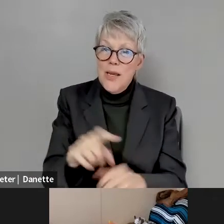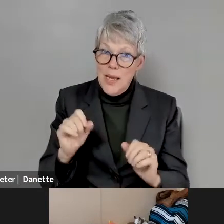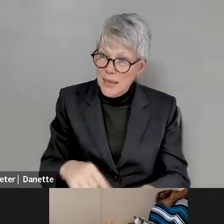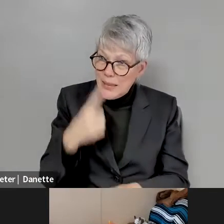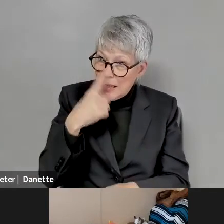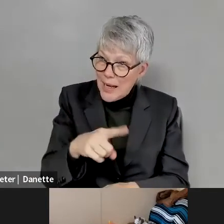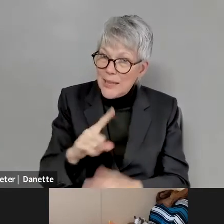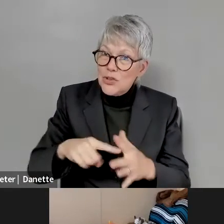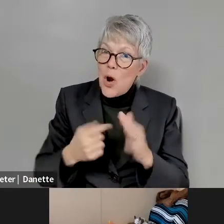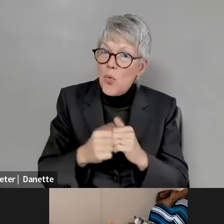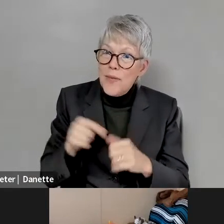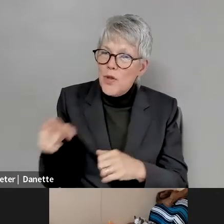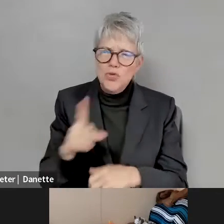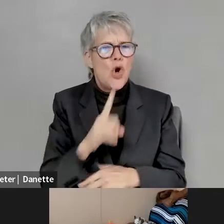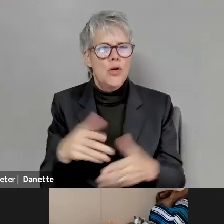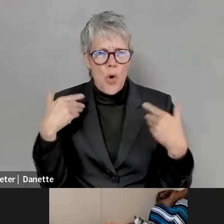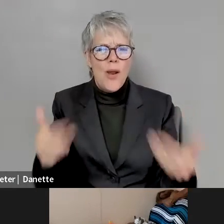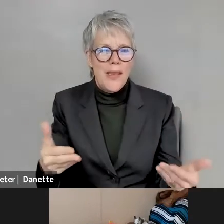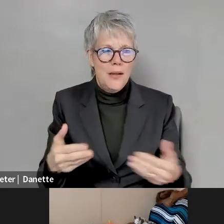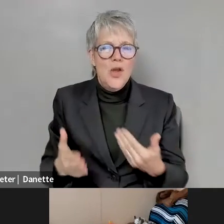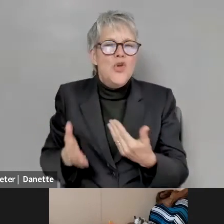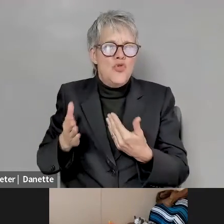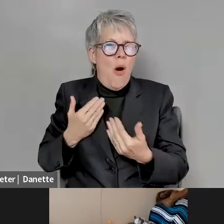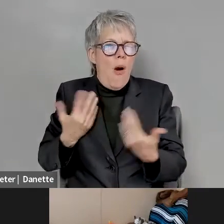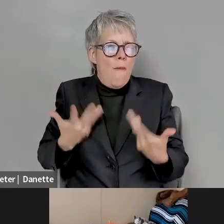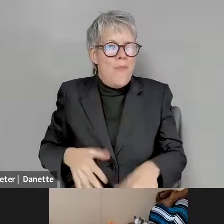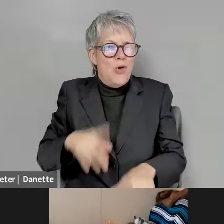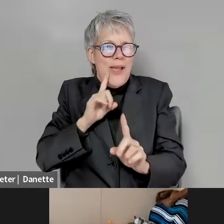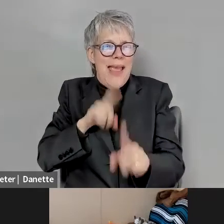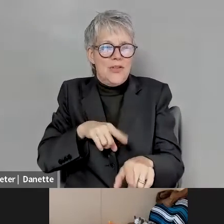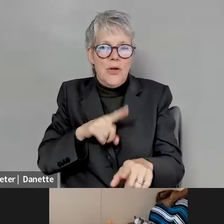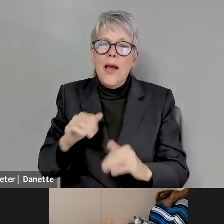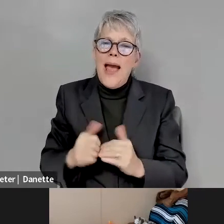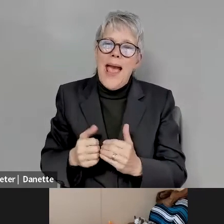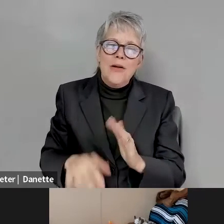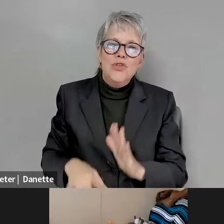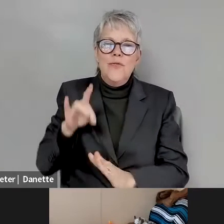Kelly Crosbie: No, go ahead. So you kind of you kind of answered this a little bit. But Kelly Crosbie: how did you find yourself in this profession.